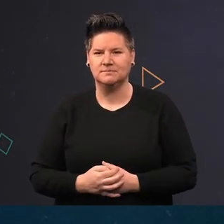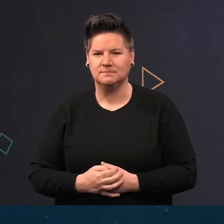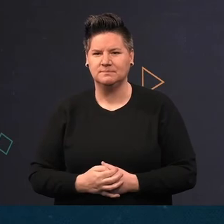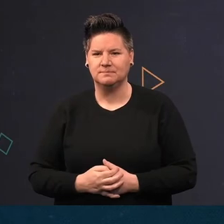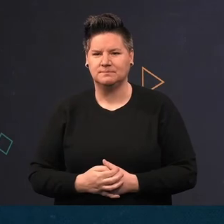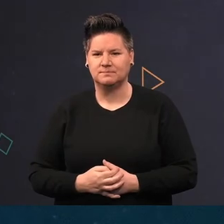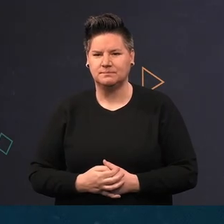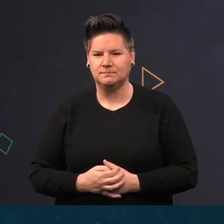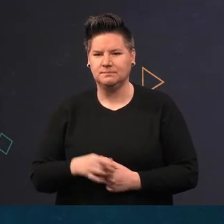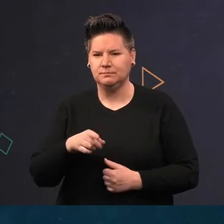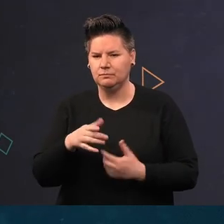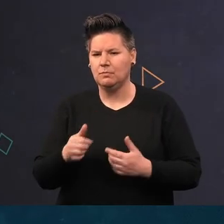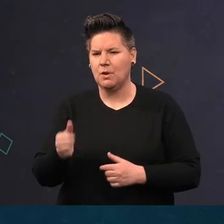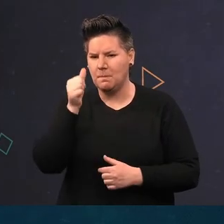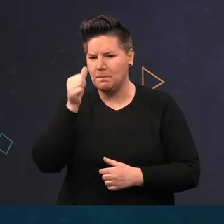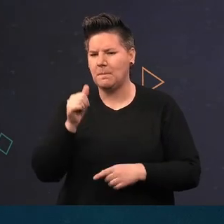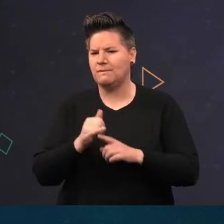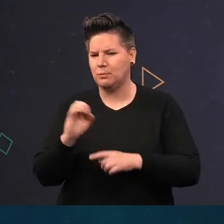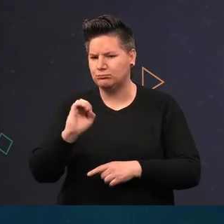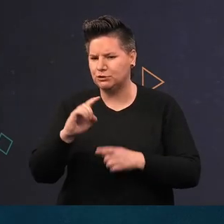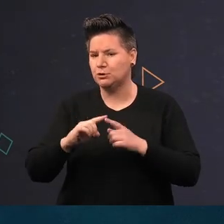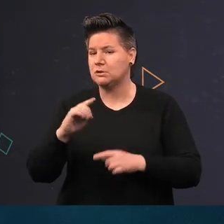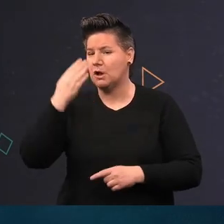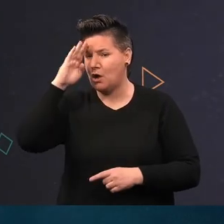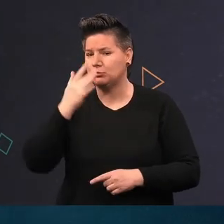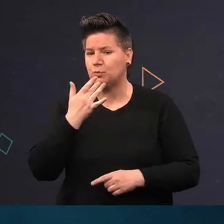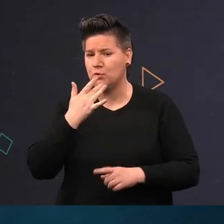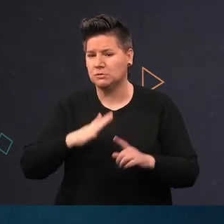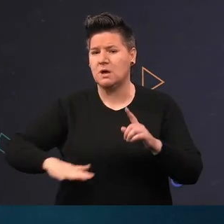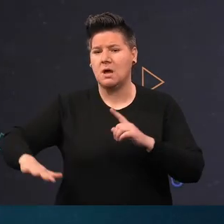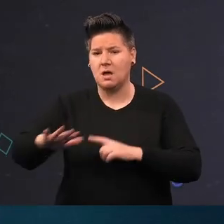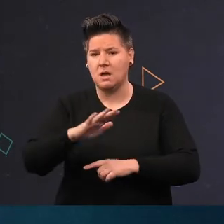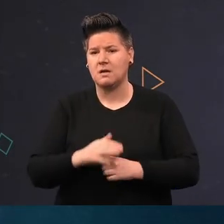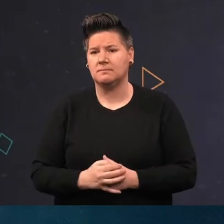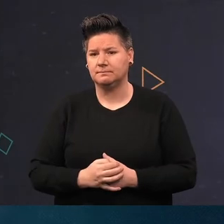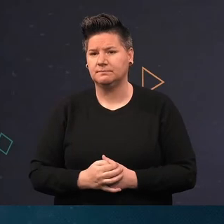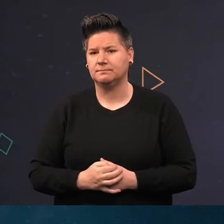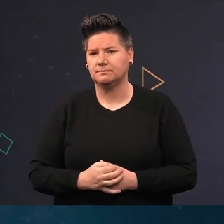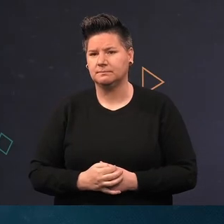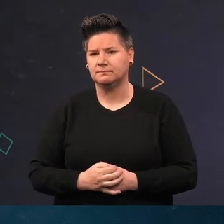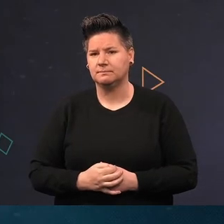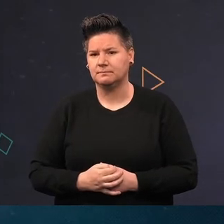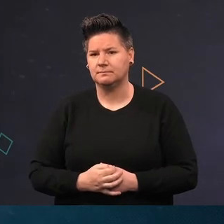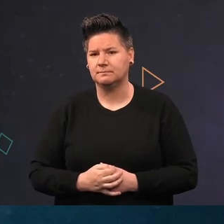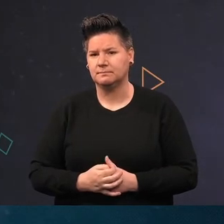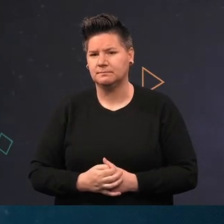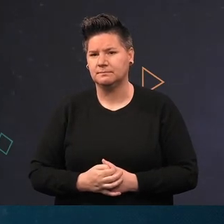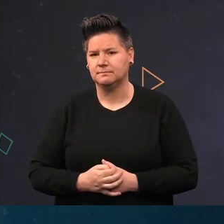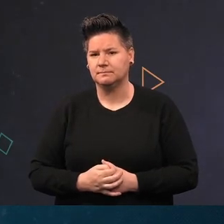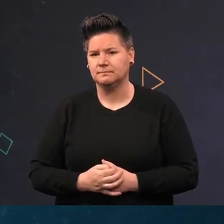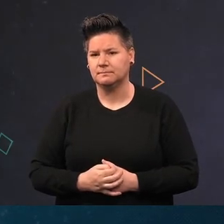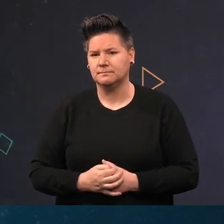quite common in British and Irish waters but not so common on a global scale